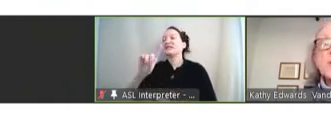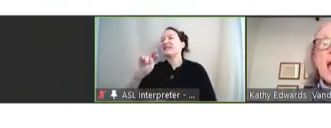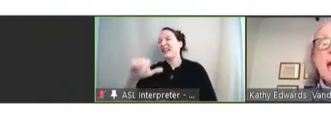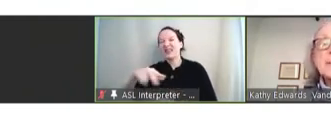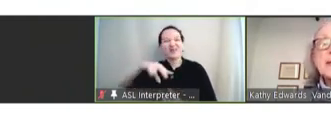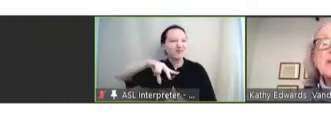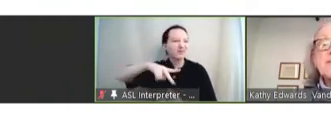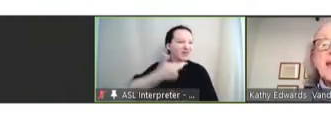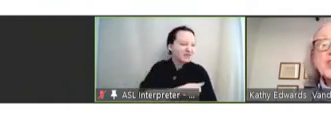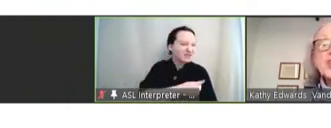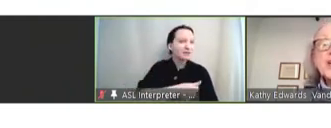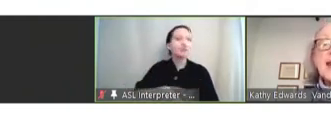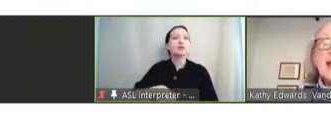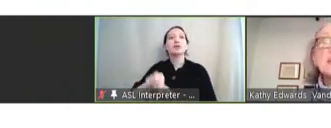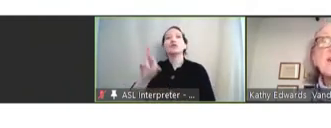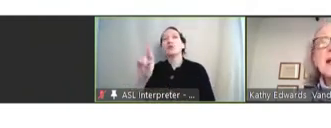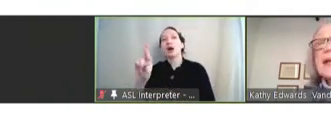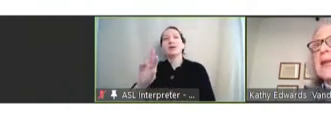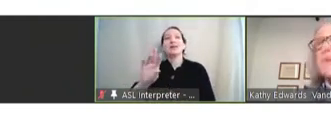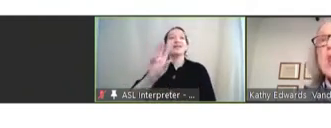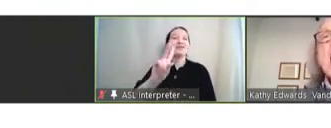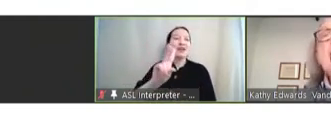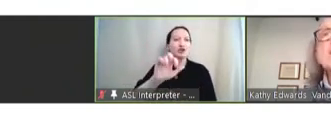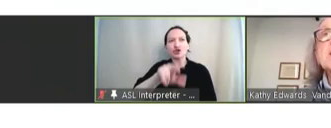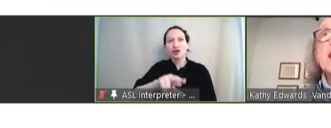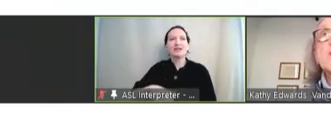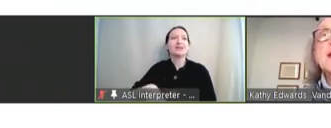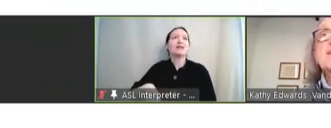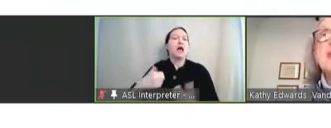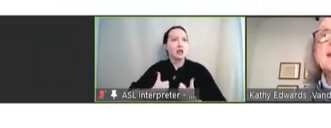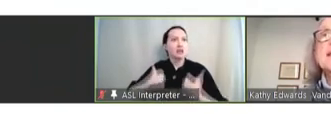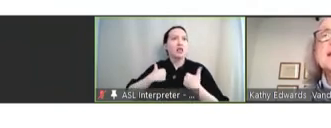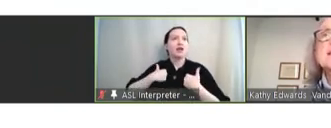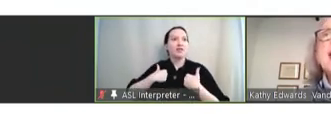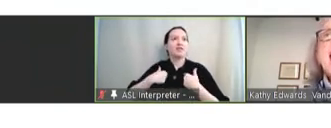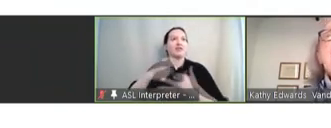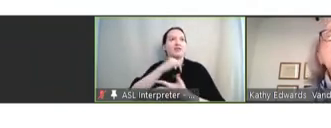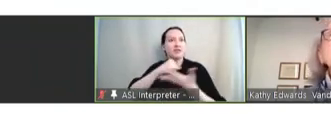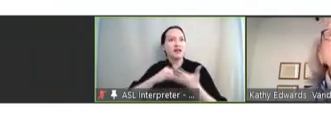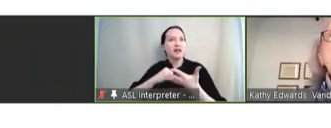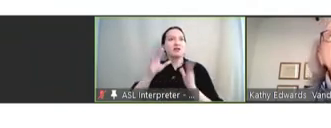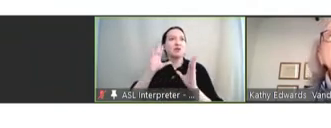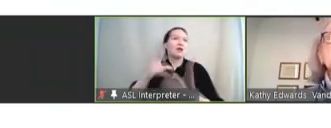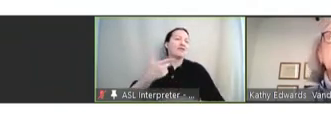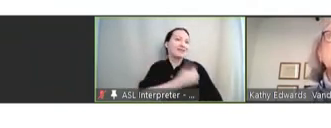recombinant, vectored, inactivated, and even live-attenuated vaccines. And the promise that